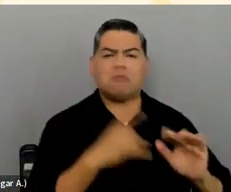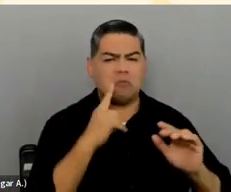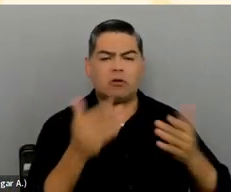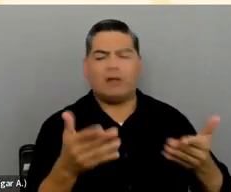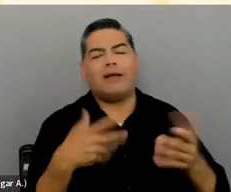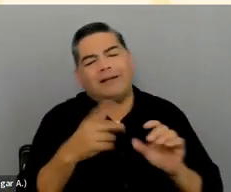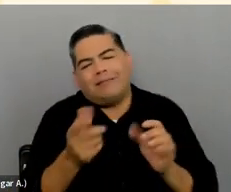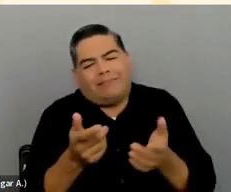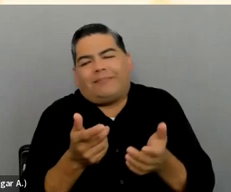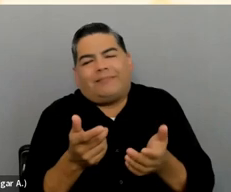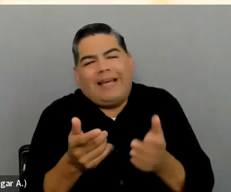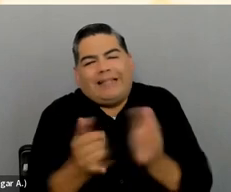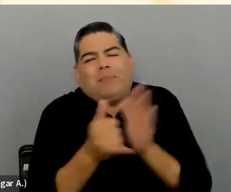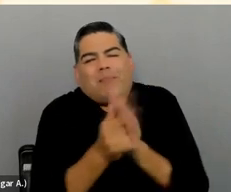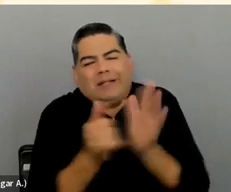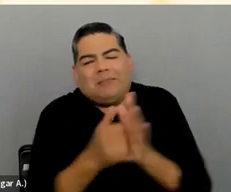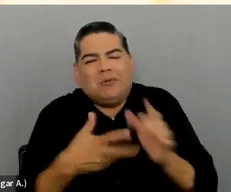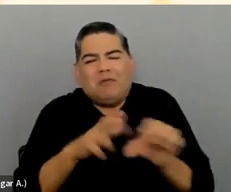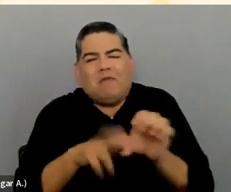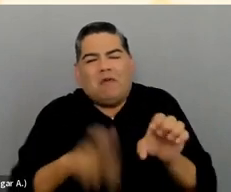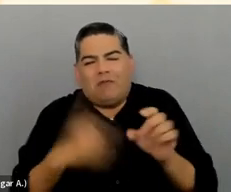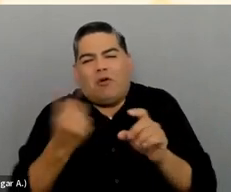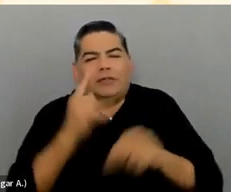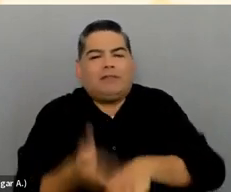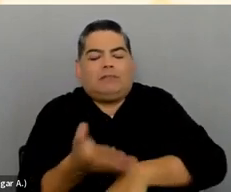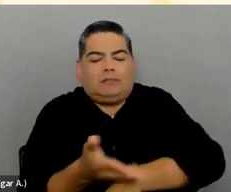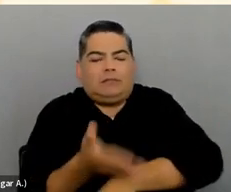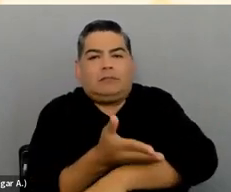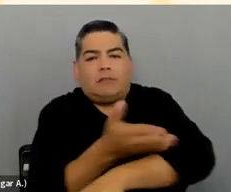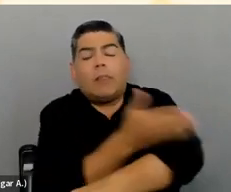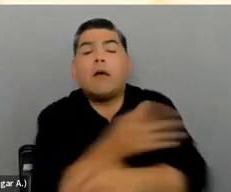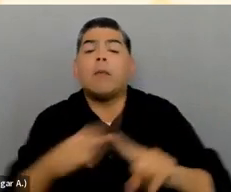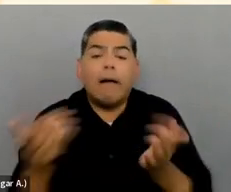So I think it comes down to personal preference and what your audience needs.